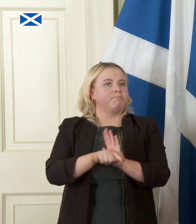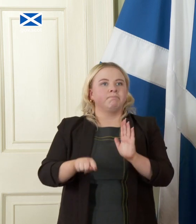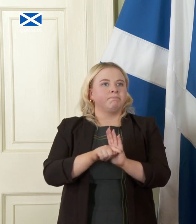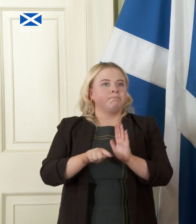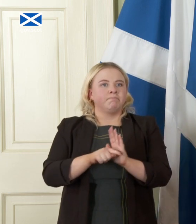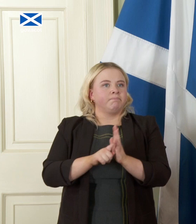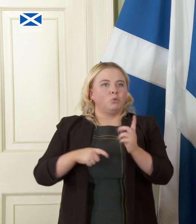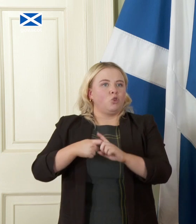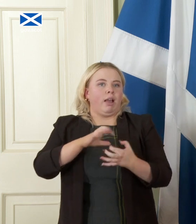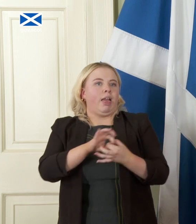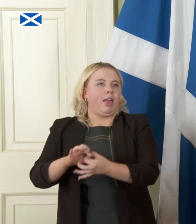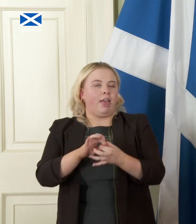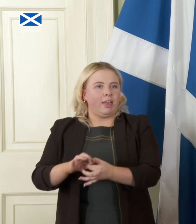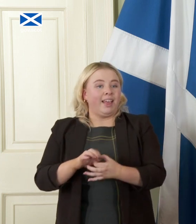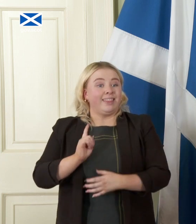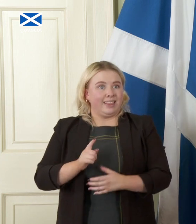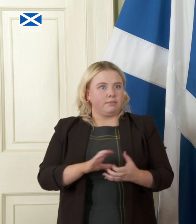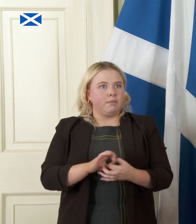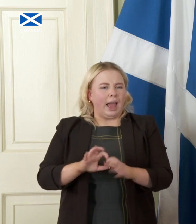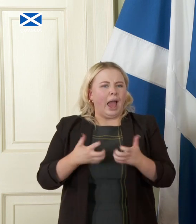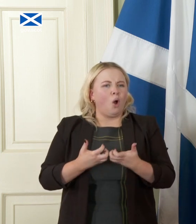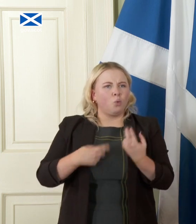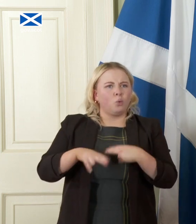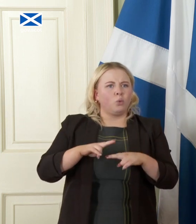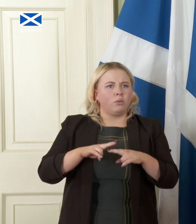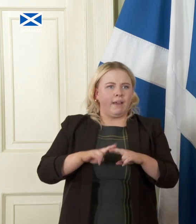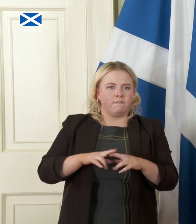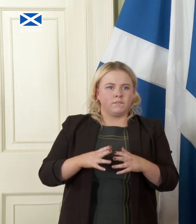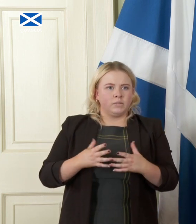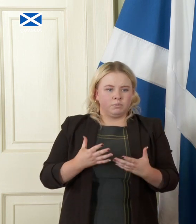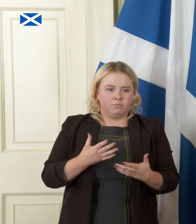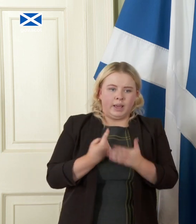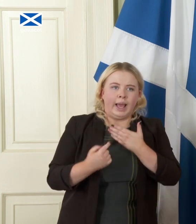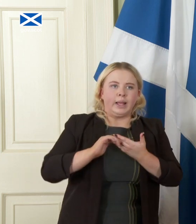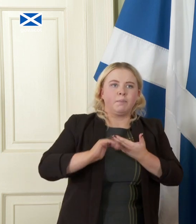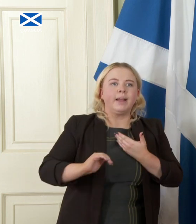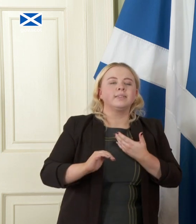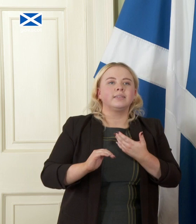about how we equip ourselves with the tools that Independence would give us in order to make more